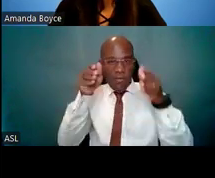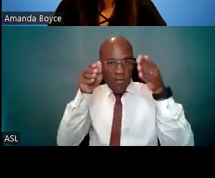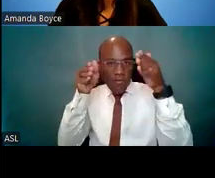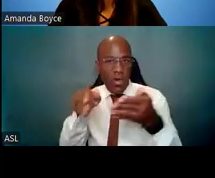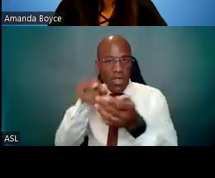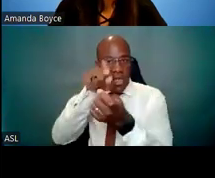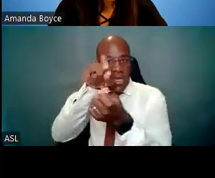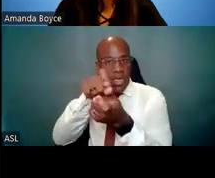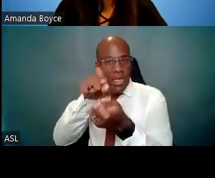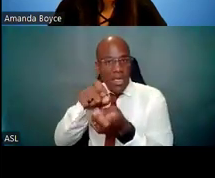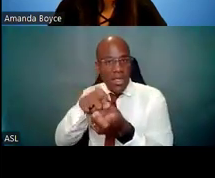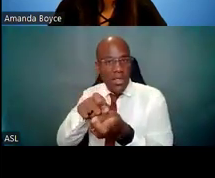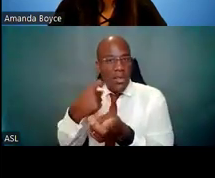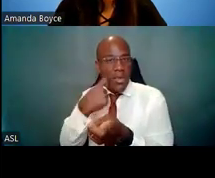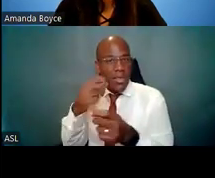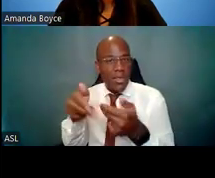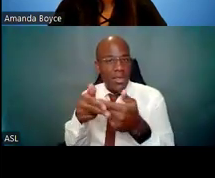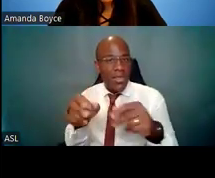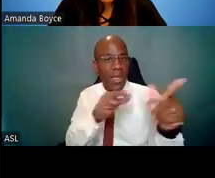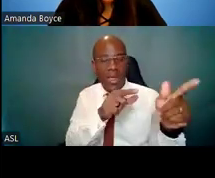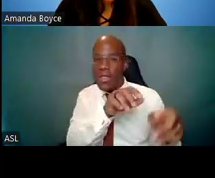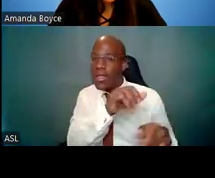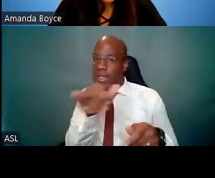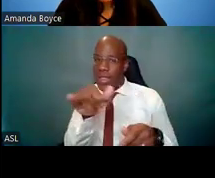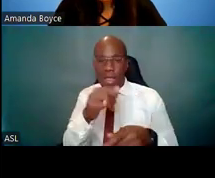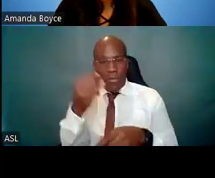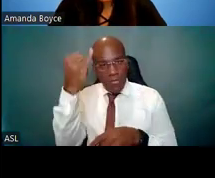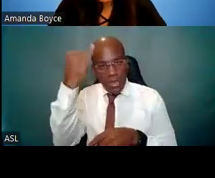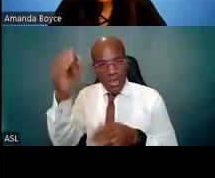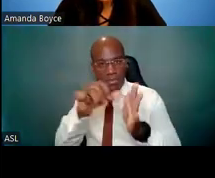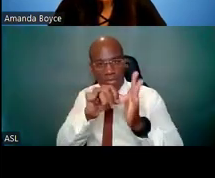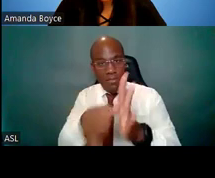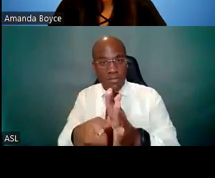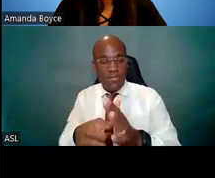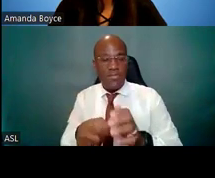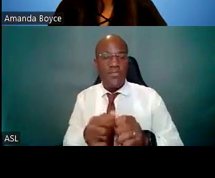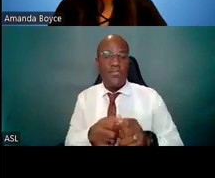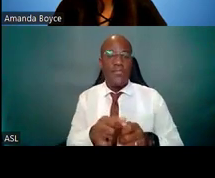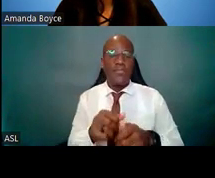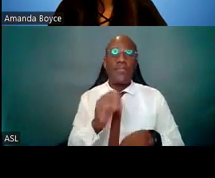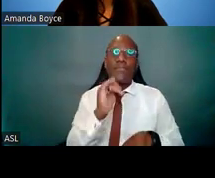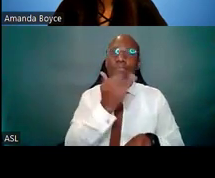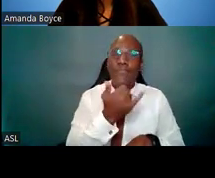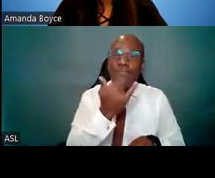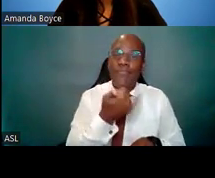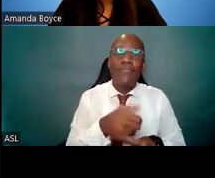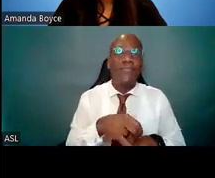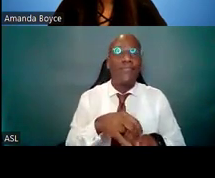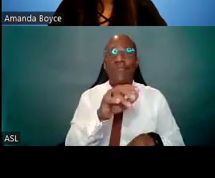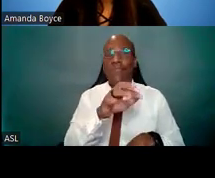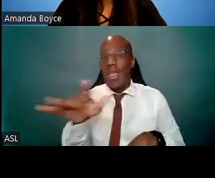So this is an example of a few things; things like fonts and error bars and spelling. The goal here is, you want to make the application